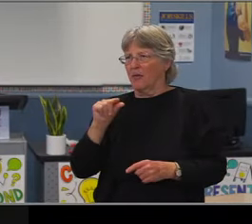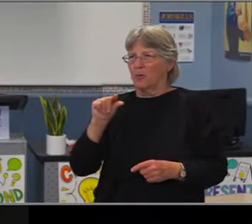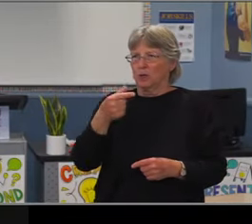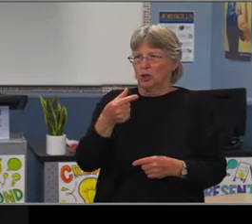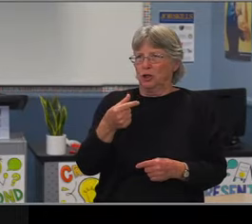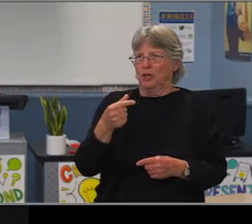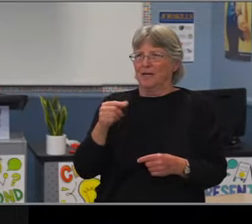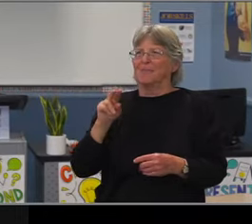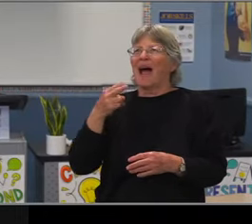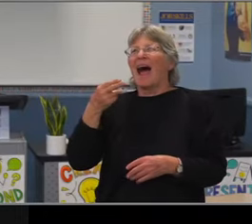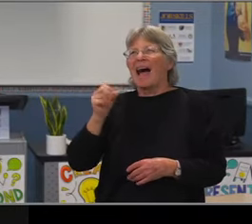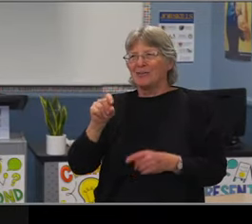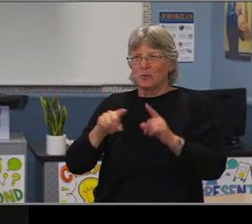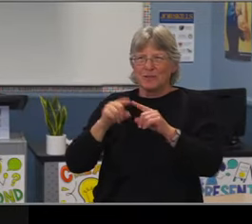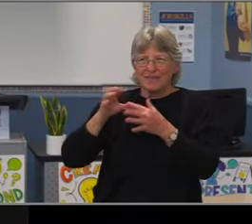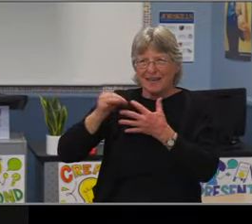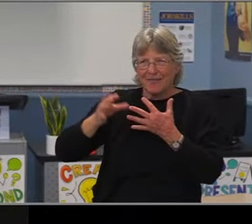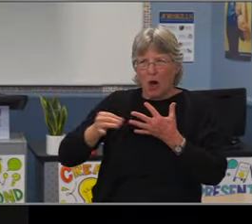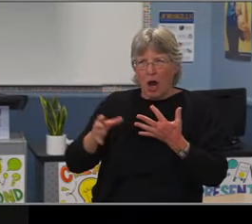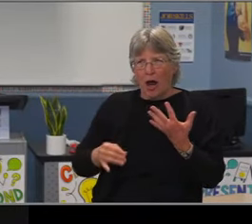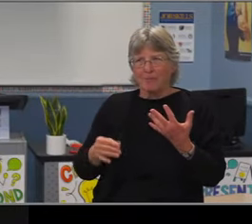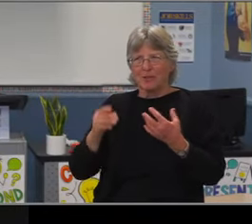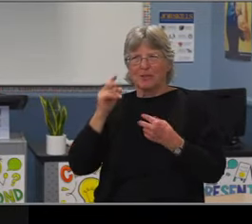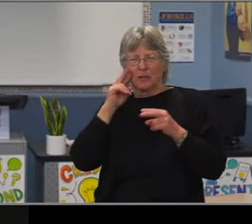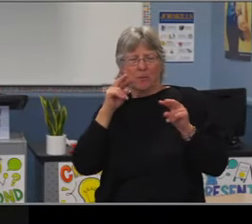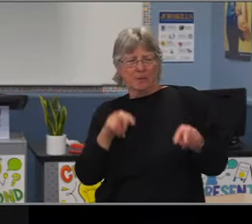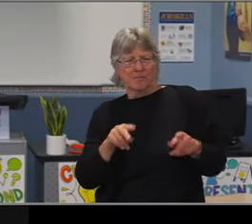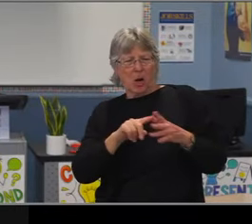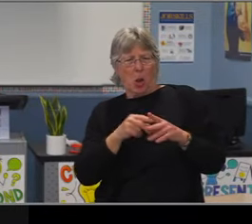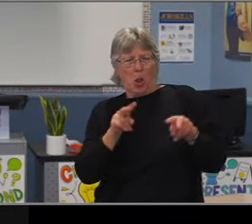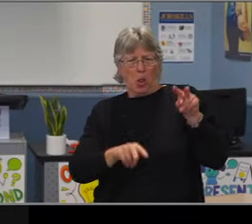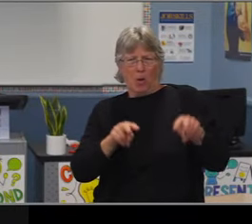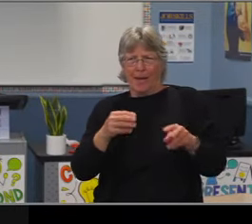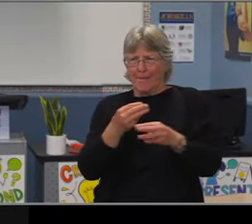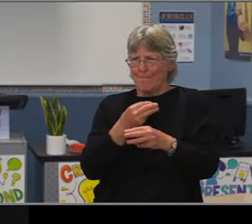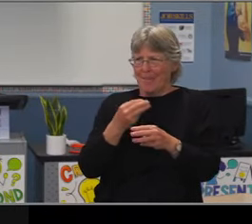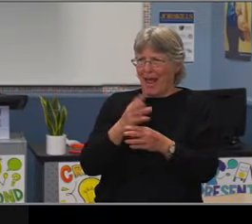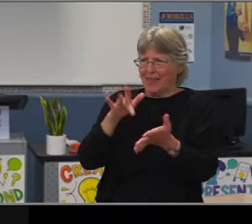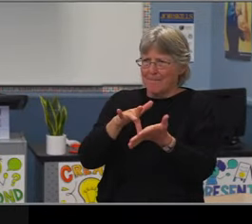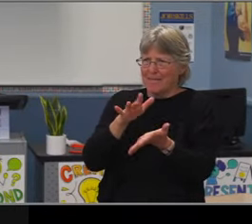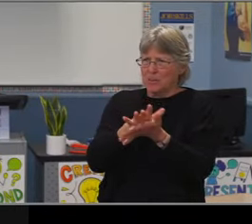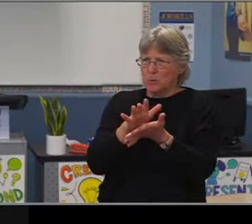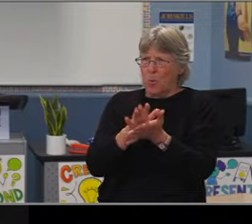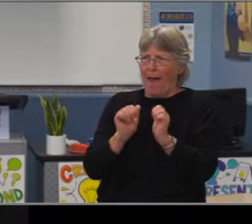to Math 6 Accelerated placement. It's not necessarily more pronounced for our LatinX students.